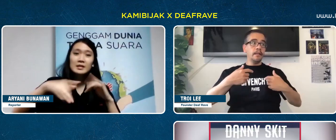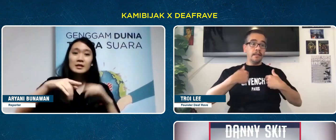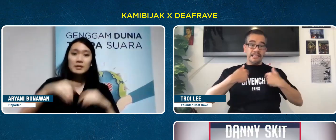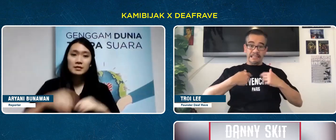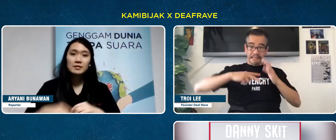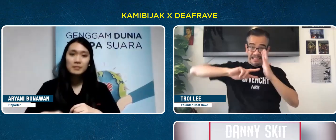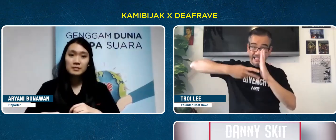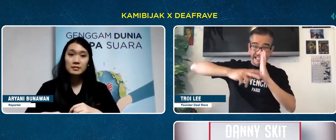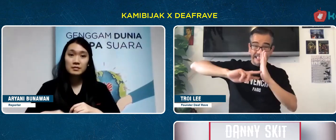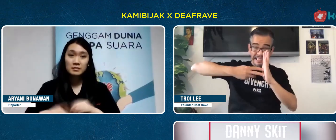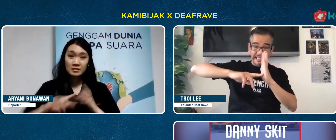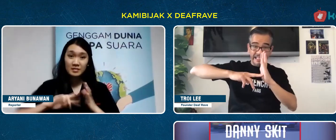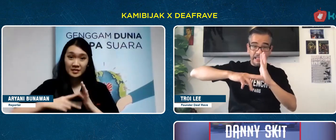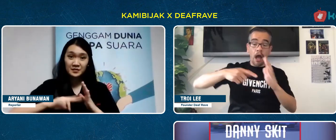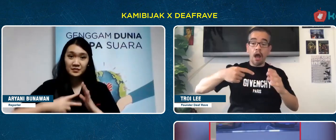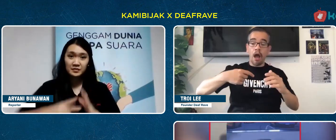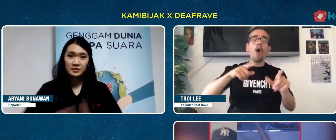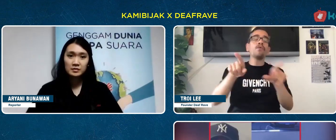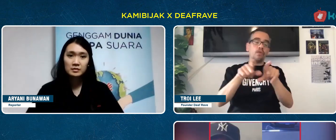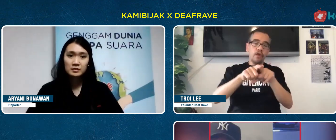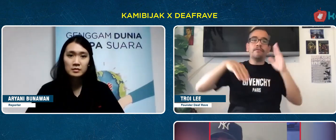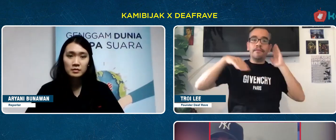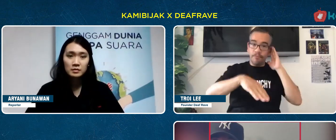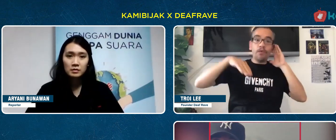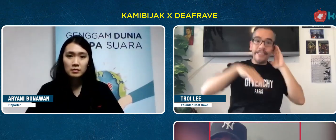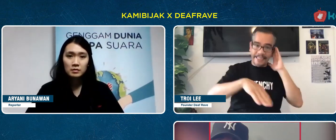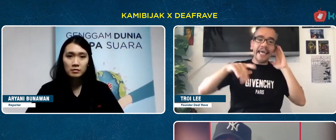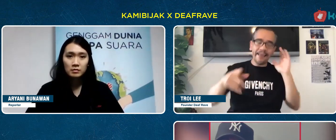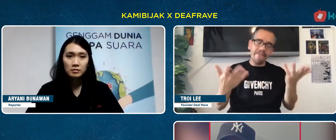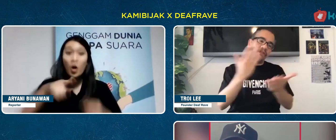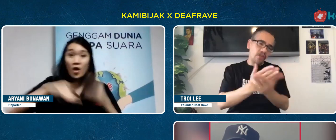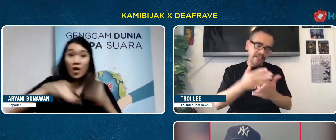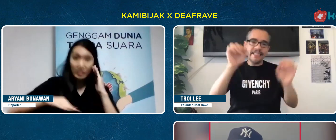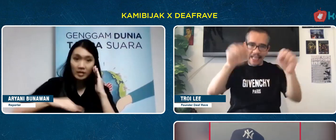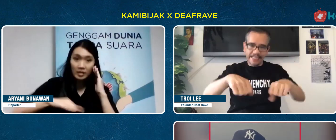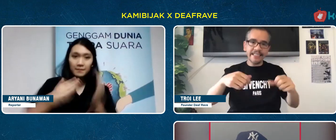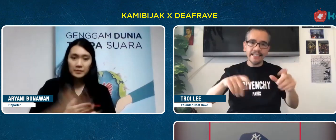Well, I'm the DJ as usual,